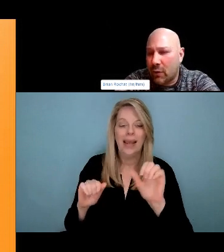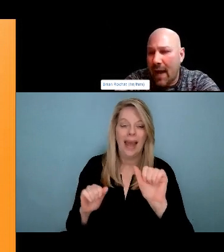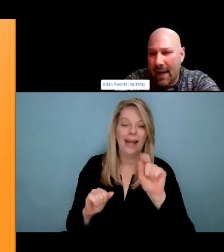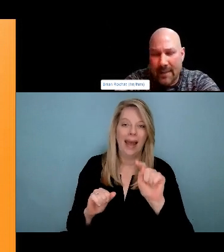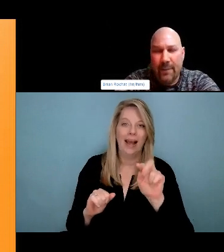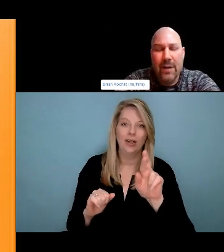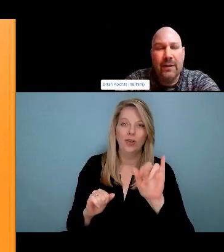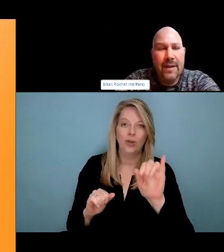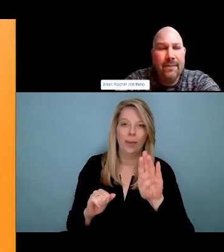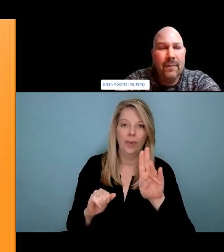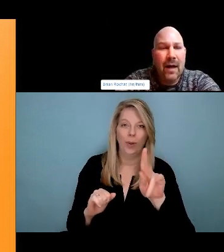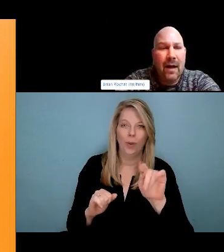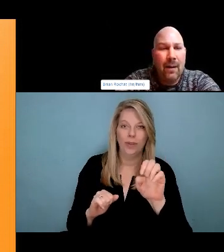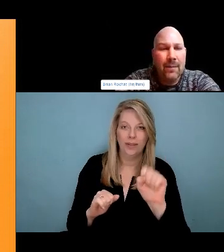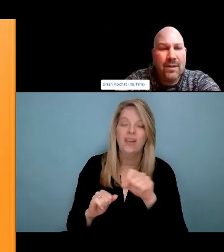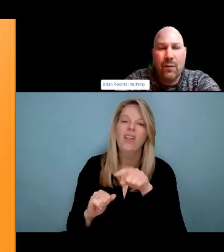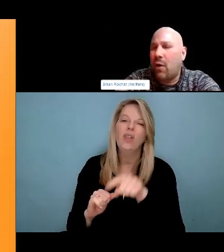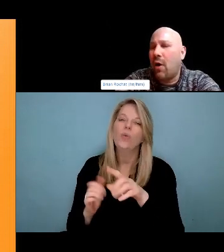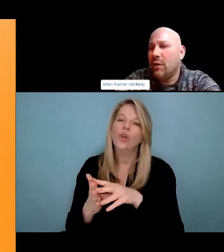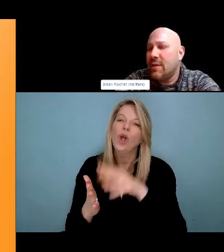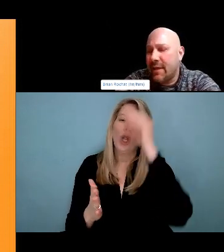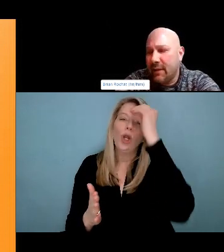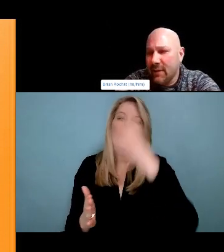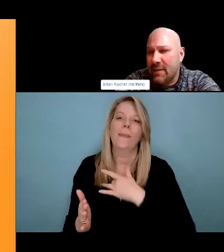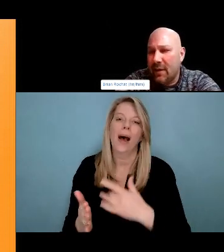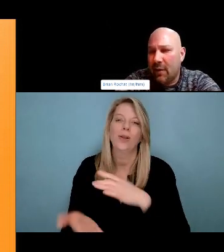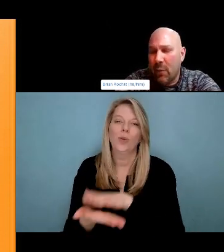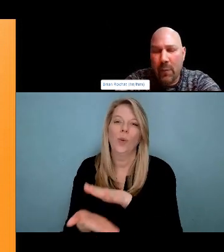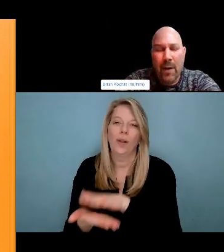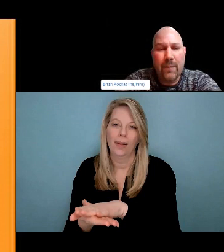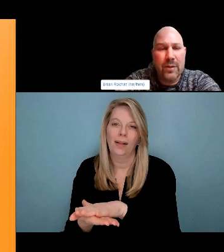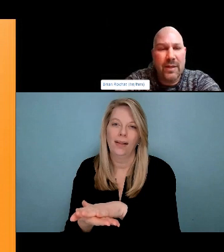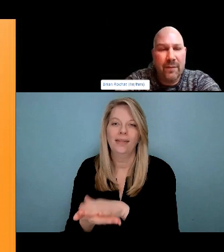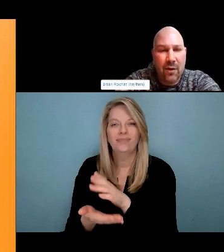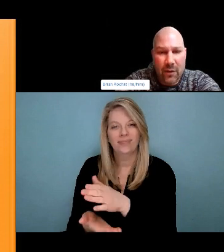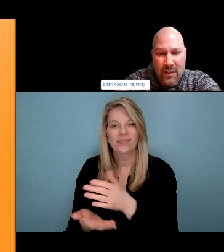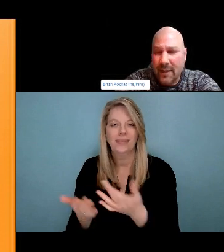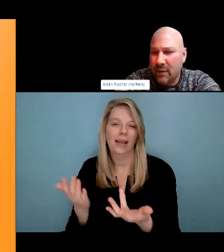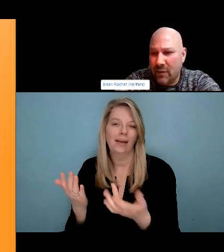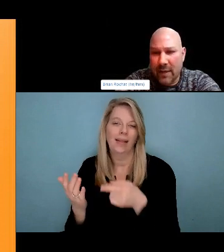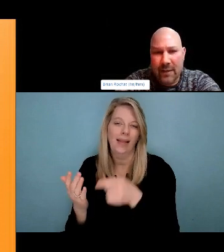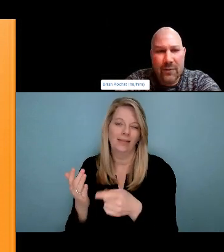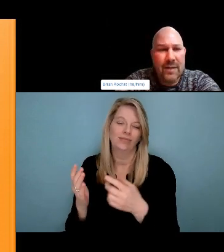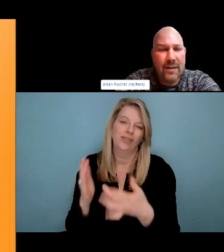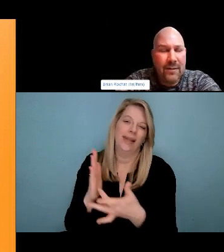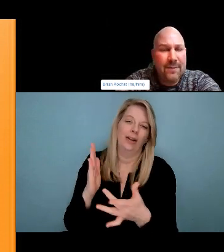And so, as we carry on in our hour, I'm just gonna ask folks to, be mindful of how we think